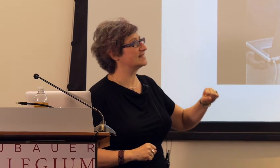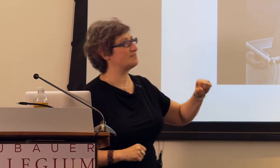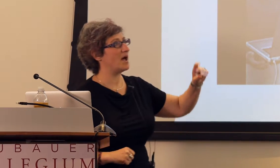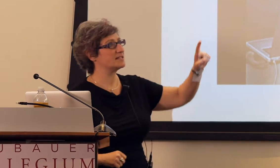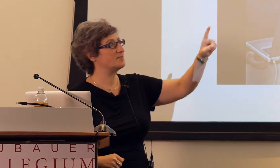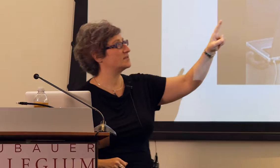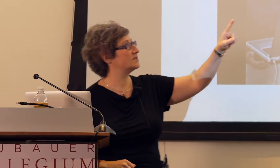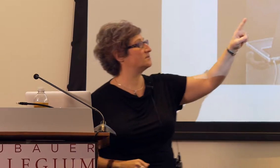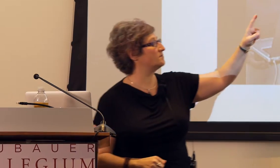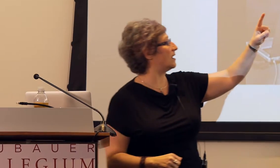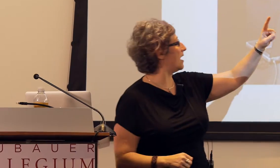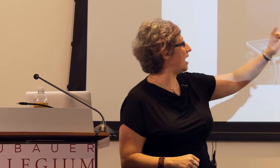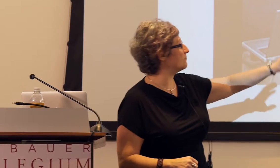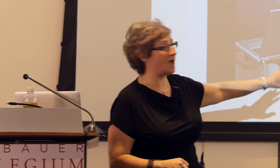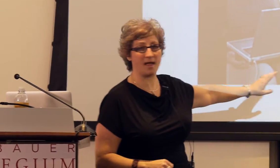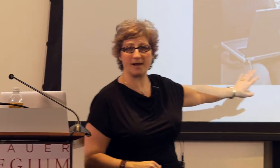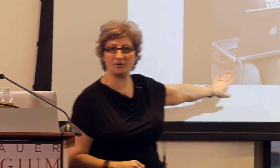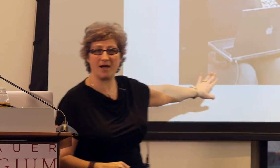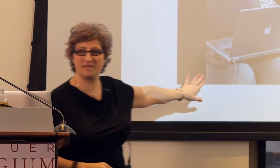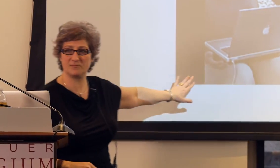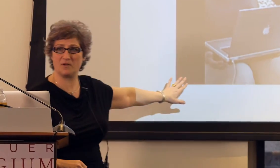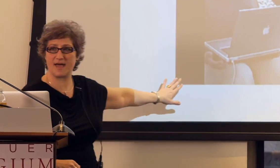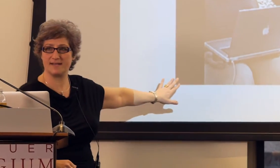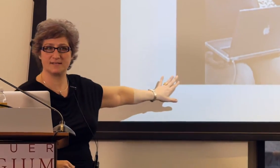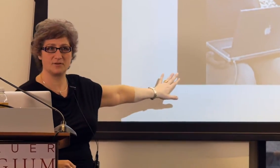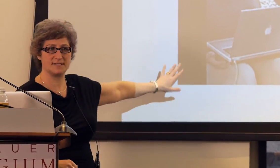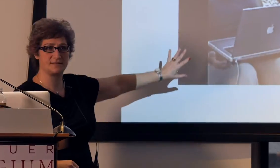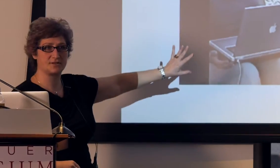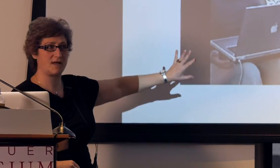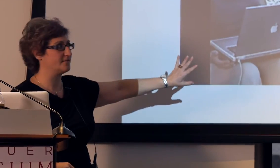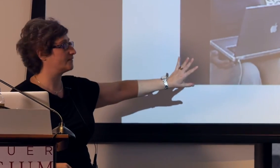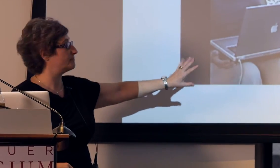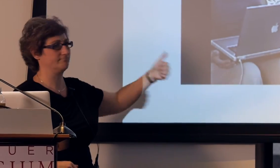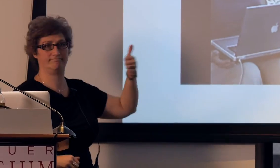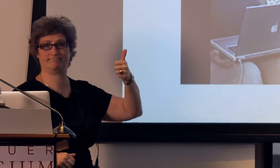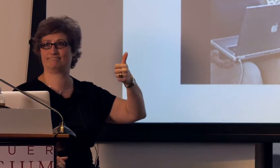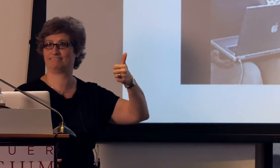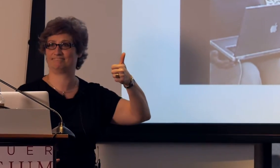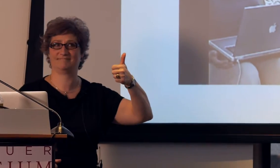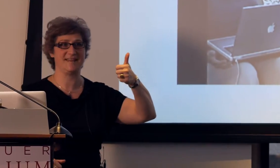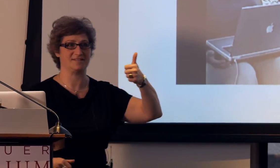Is it possible to, I don't know how visible that is, it looks like there's a lot of glare. Yes, great.